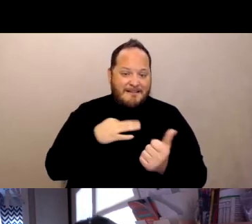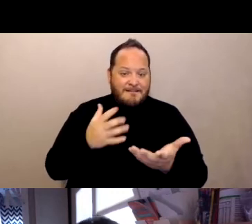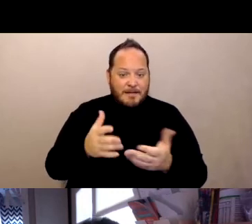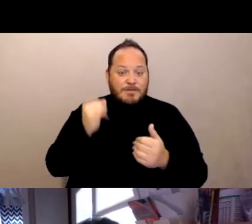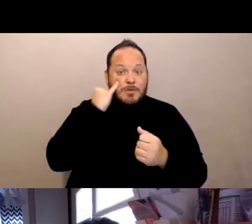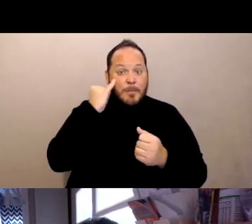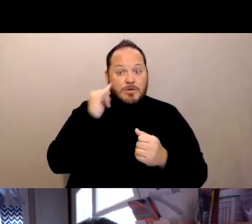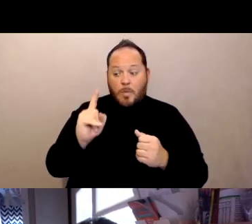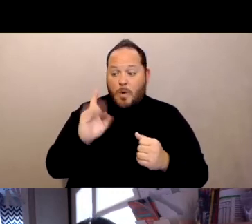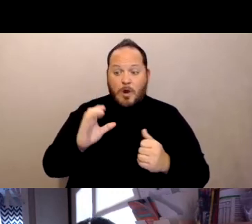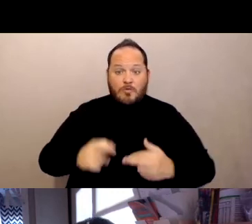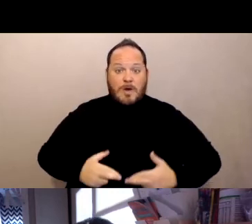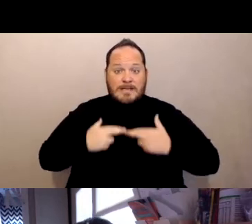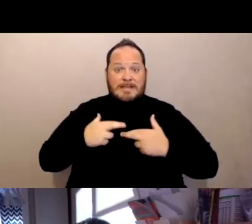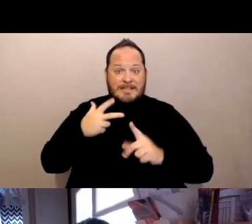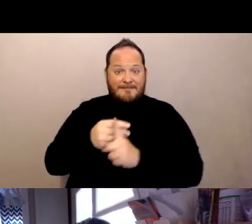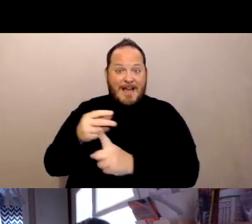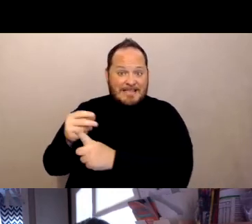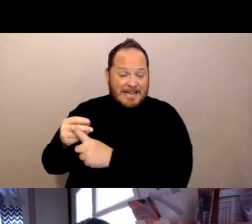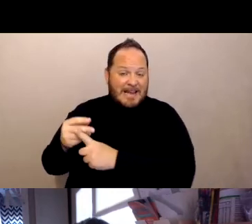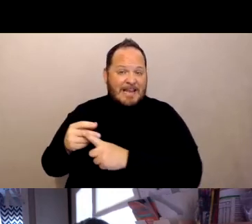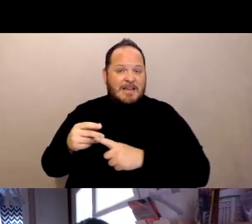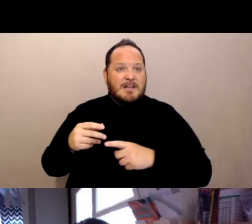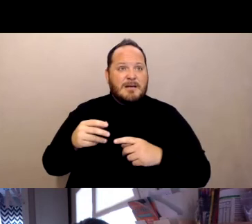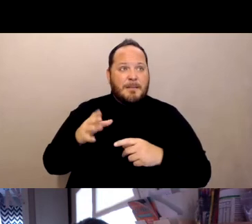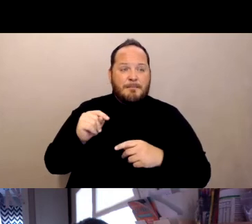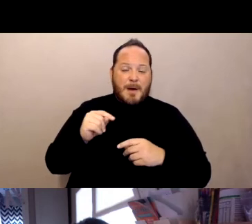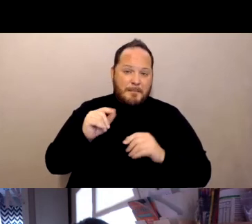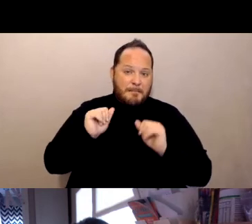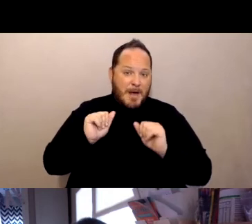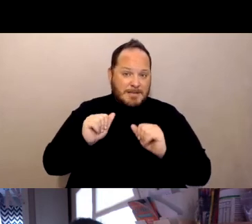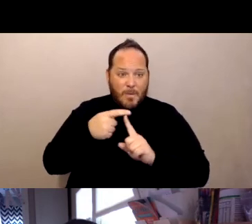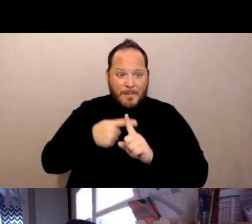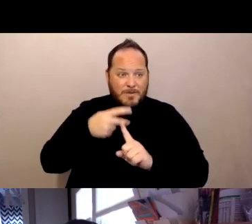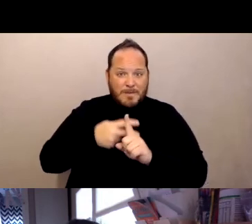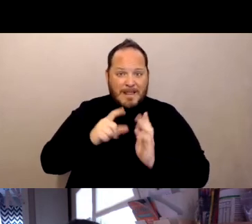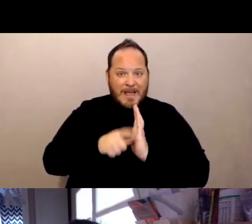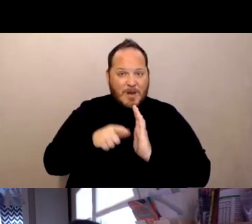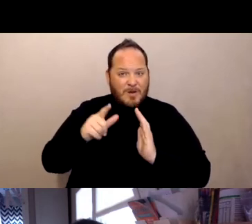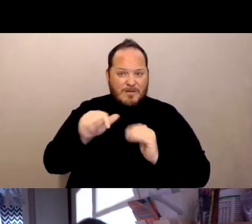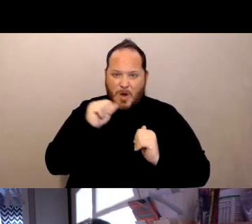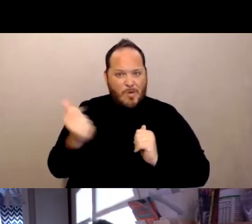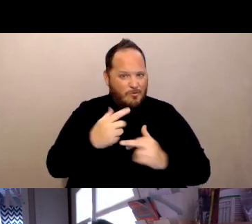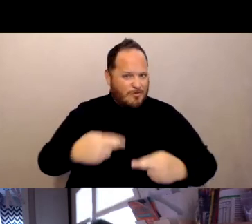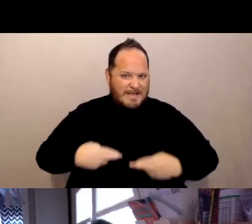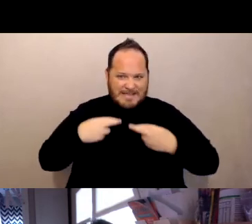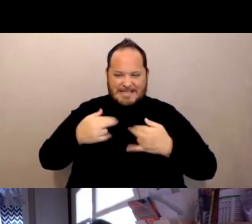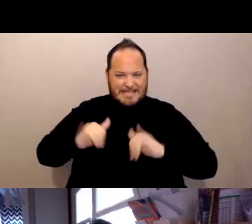chances are good that not all 100 are still living there a month or two later. So how many of the current residents are vaccinated?